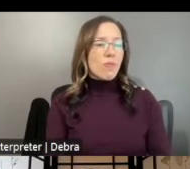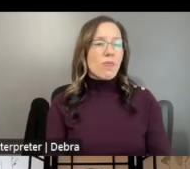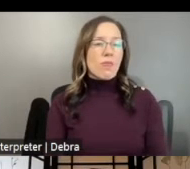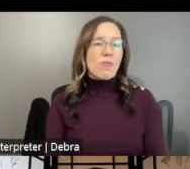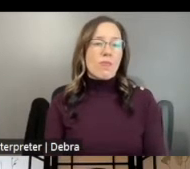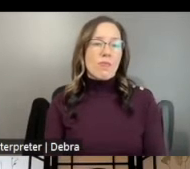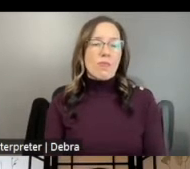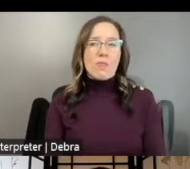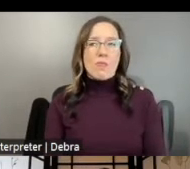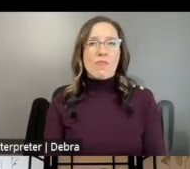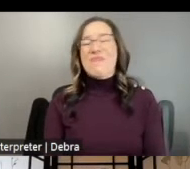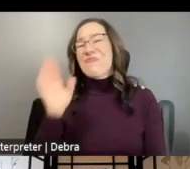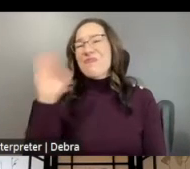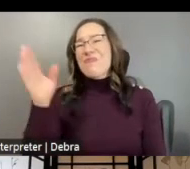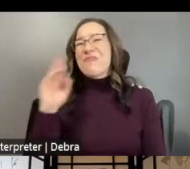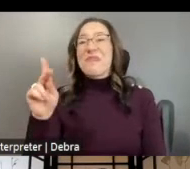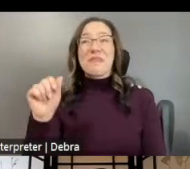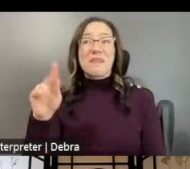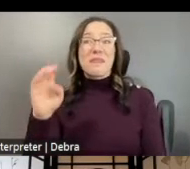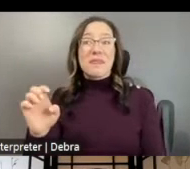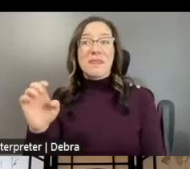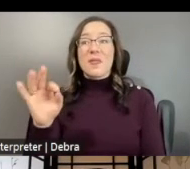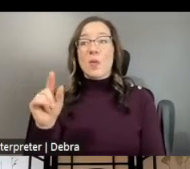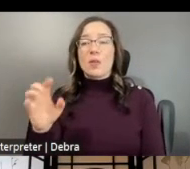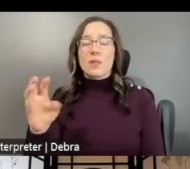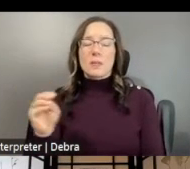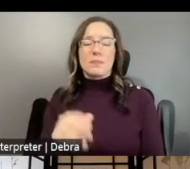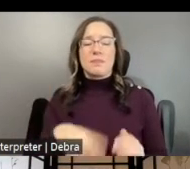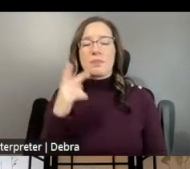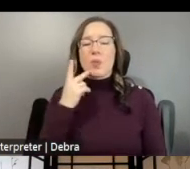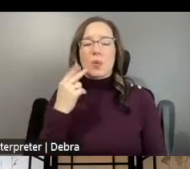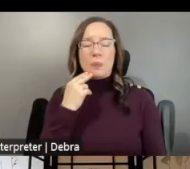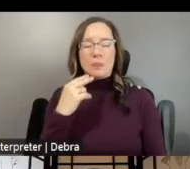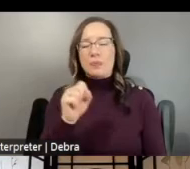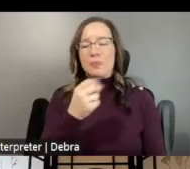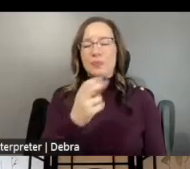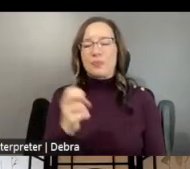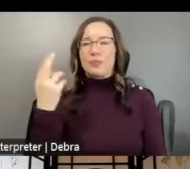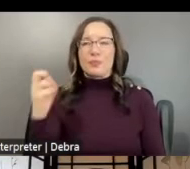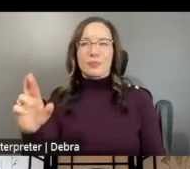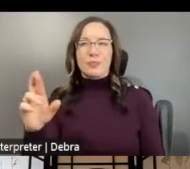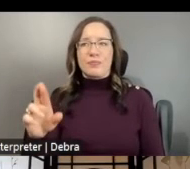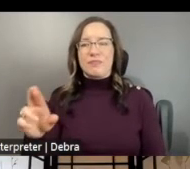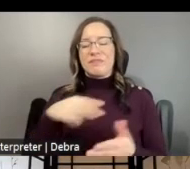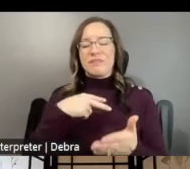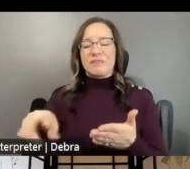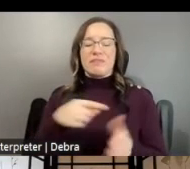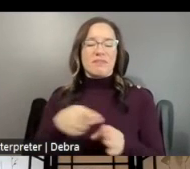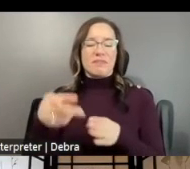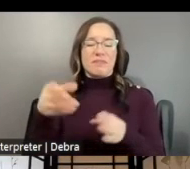I AM KATE FOLSOM. I USE SHE/HER PRONOUNS AND I AM A DANCE SPECIALIST HERE AT THE NATIONAL ENDOWMENT